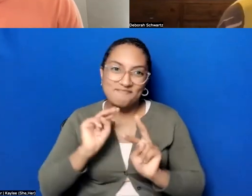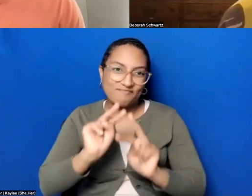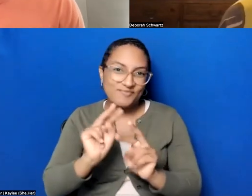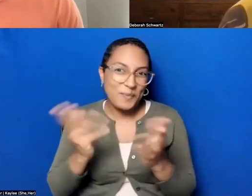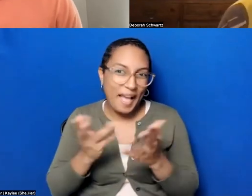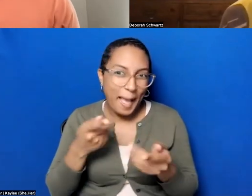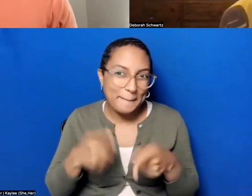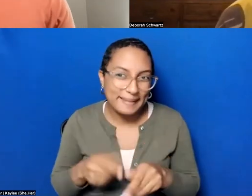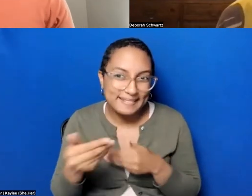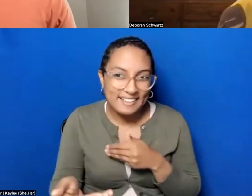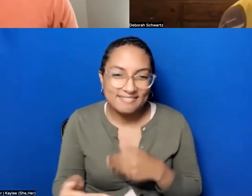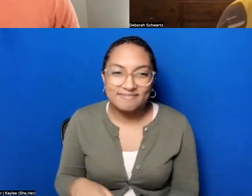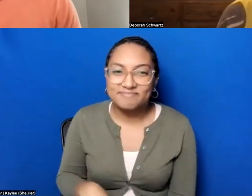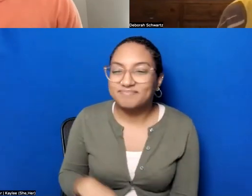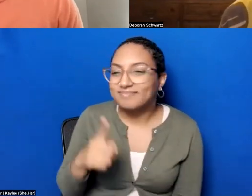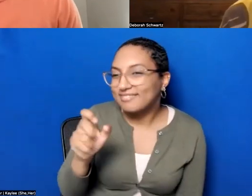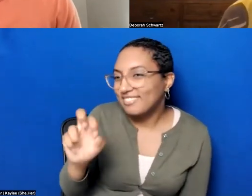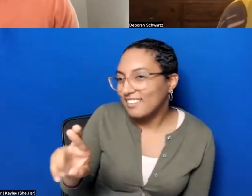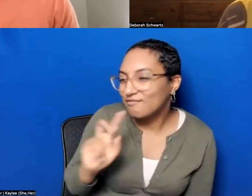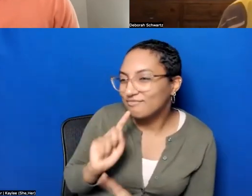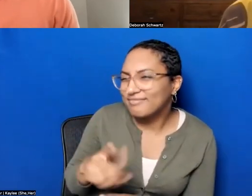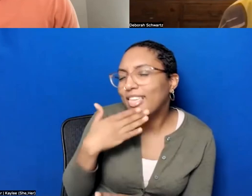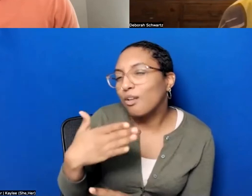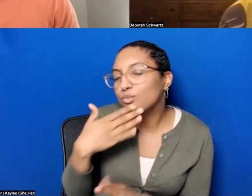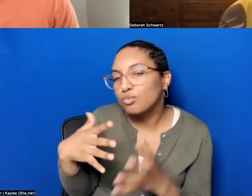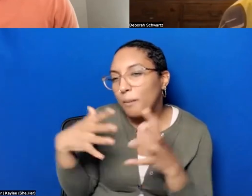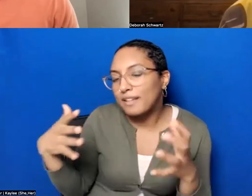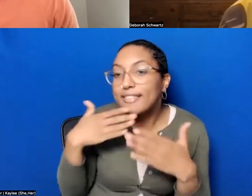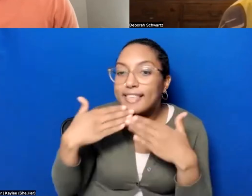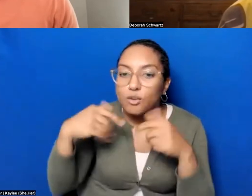Thank you so much, and thank you for giving me, again, this opportunity to,